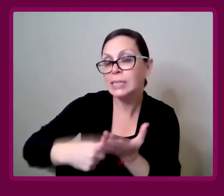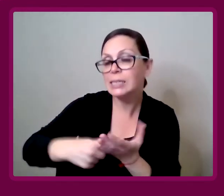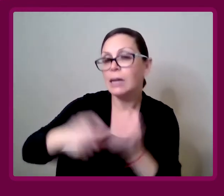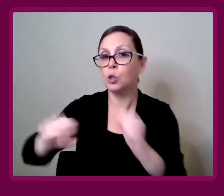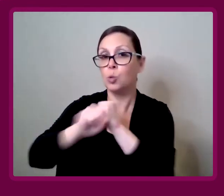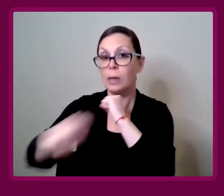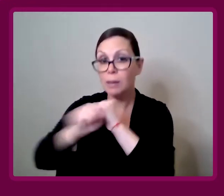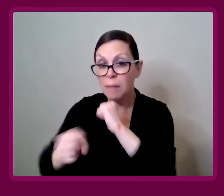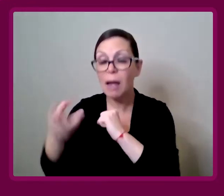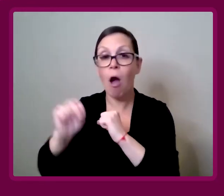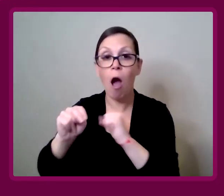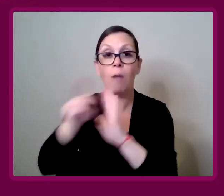Trying to campaign on a policy level.